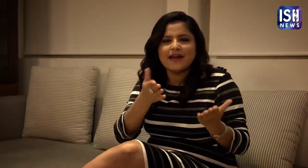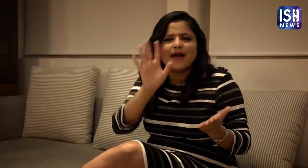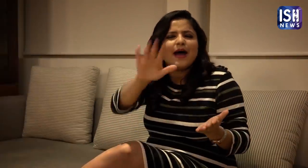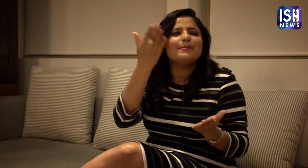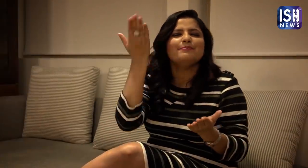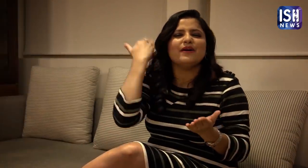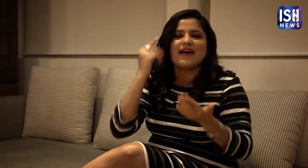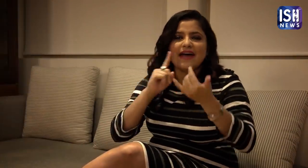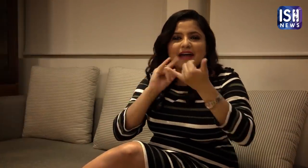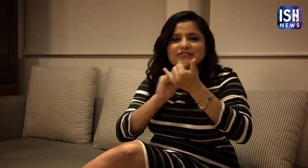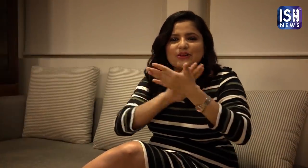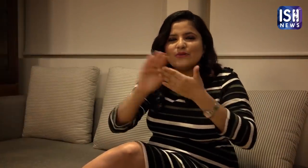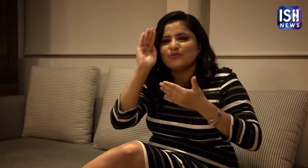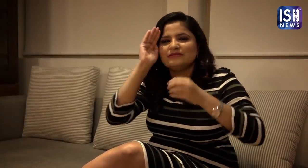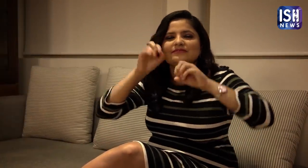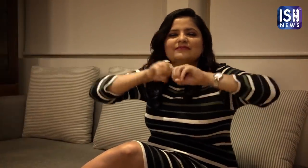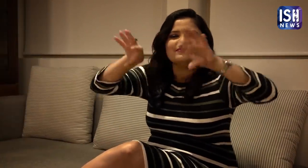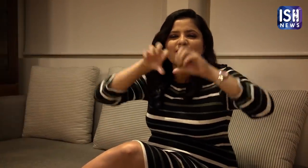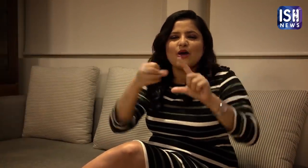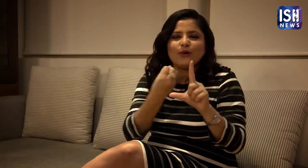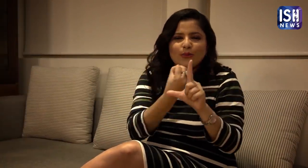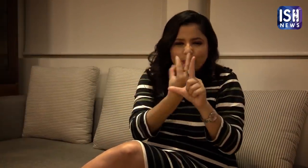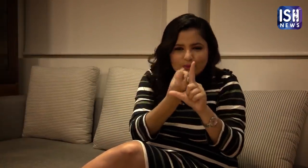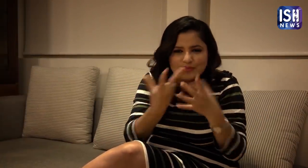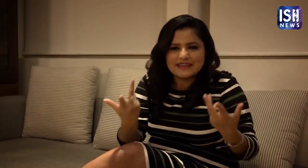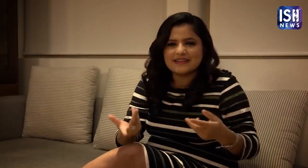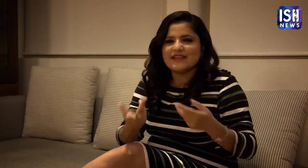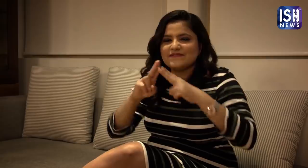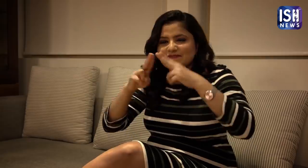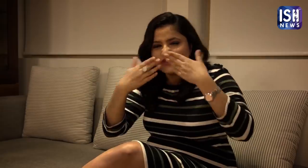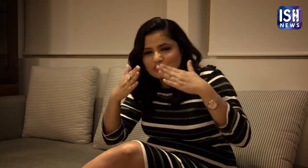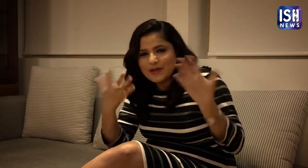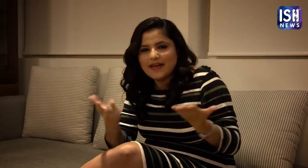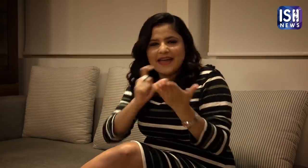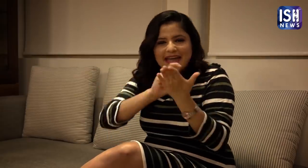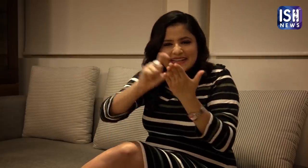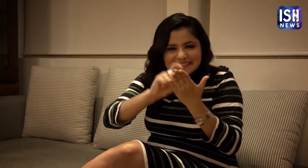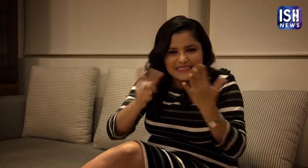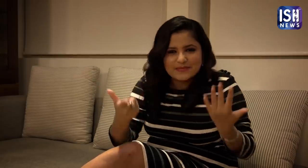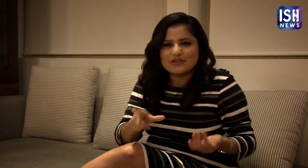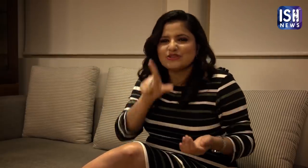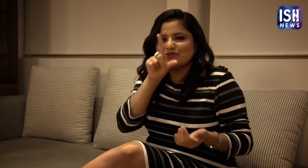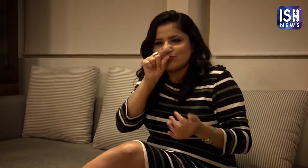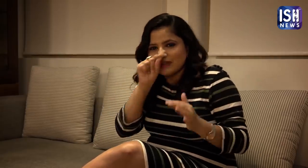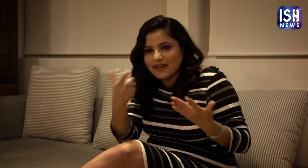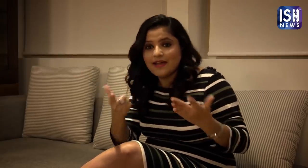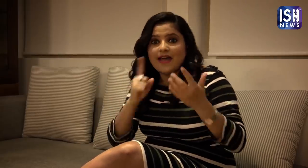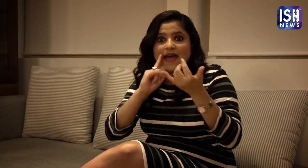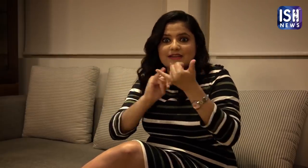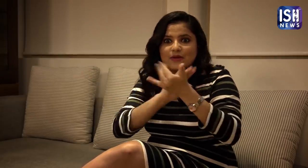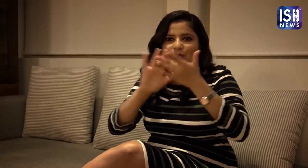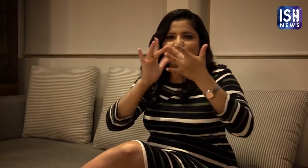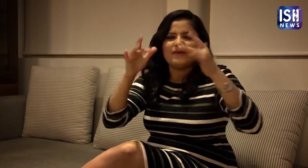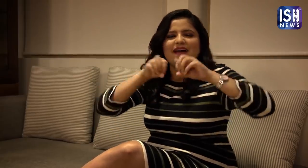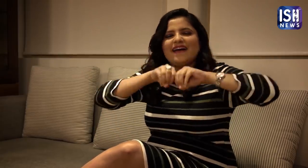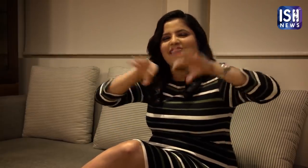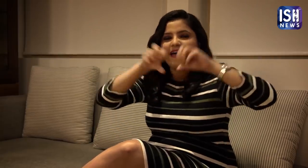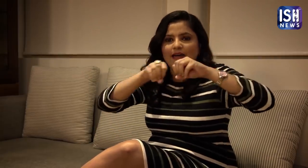Earlier ISH News would broadcast videos on YouTube, Facebook, Instagram, Twitter & ISH News website.